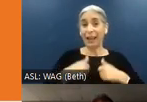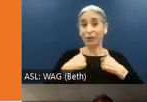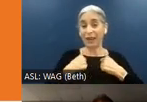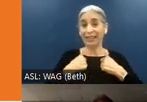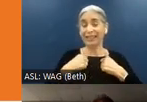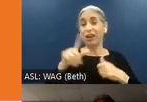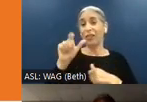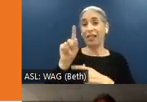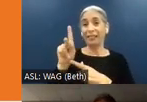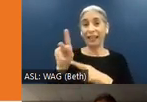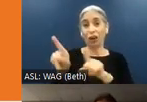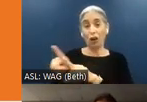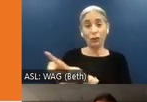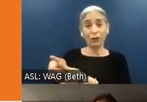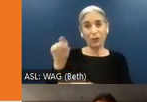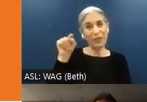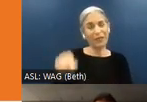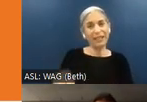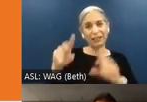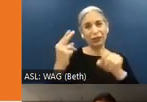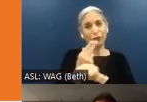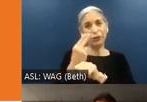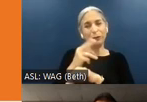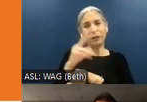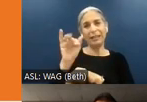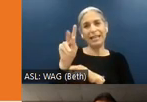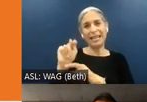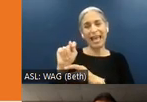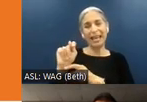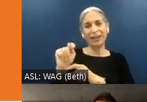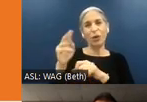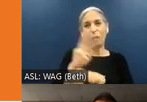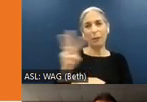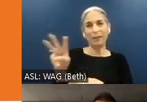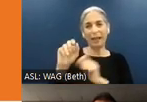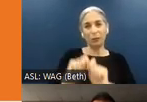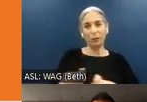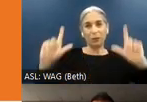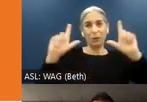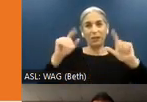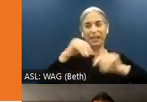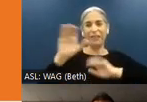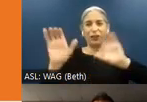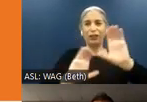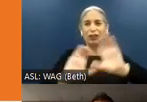to the UsableNet website was posted in the Chat as well. And we'll be following up with